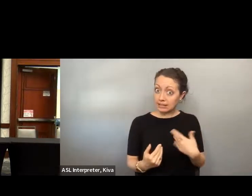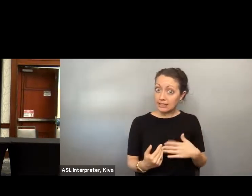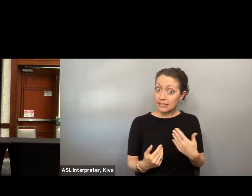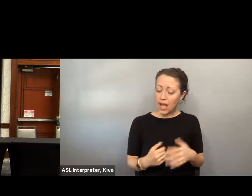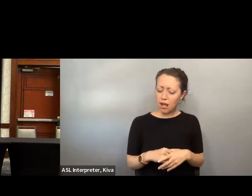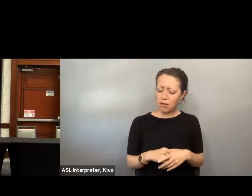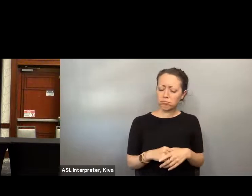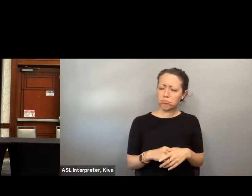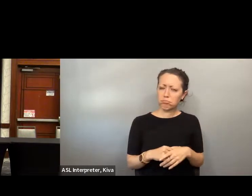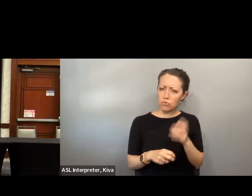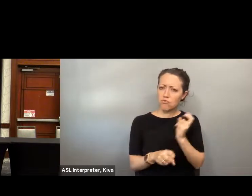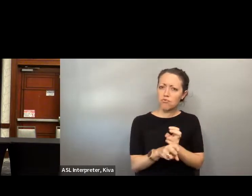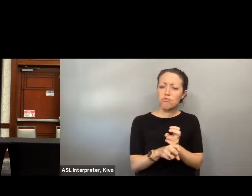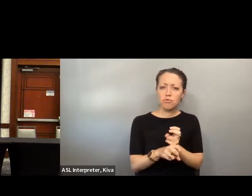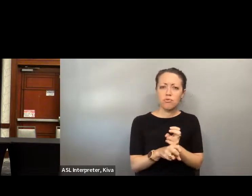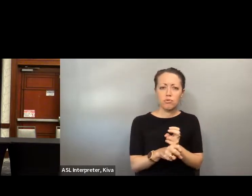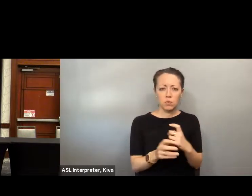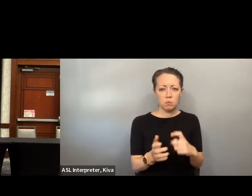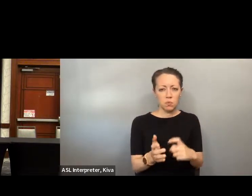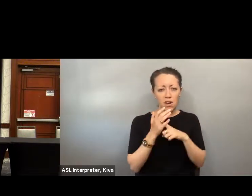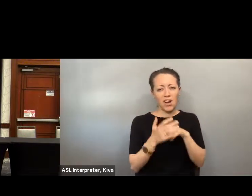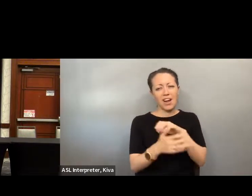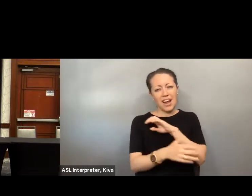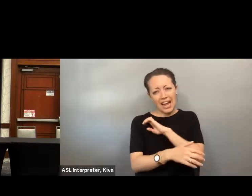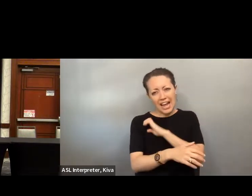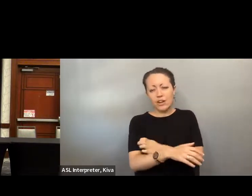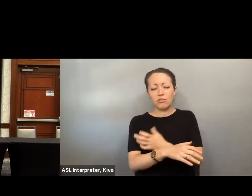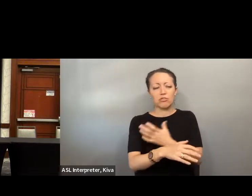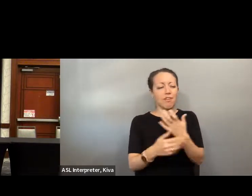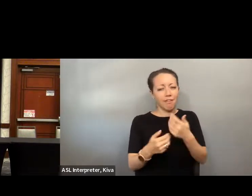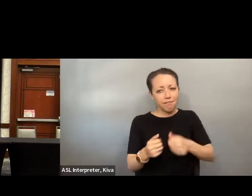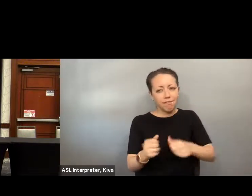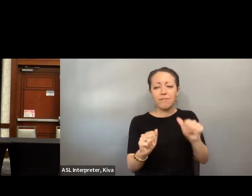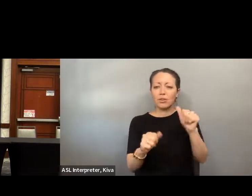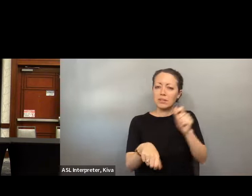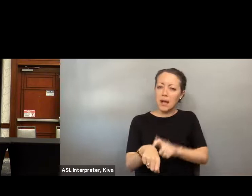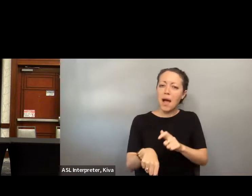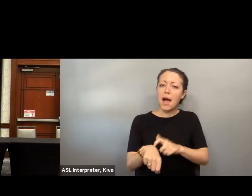that I know that sharing our stories is tiresome. There is